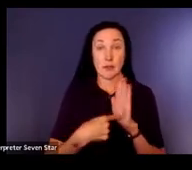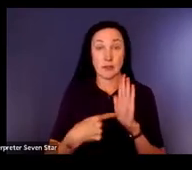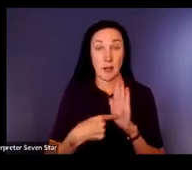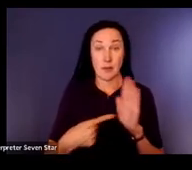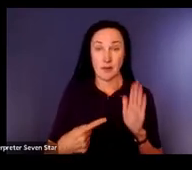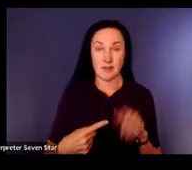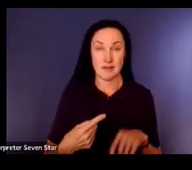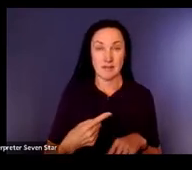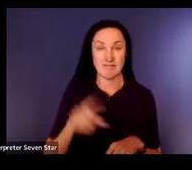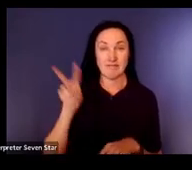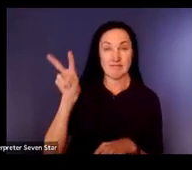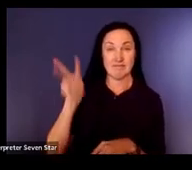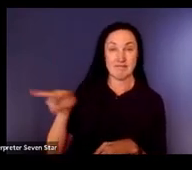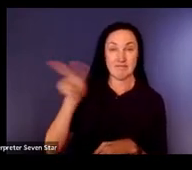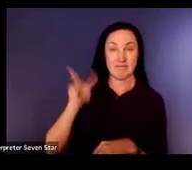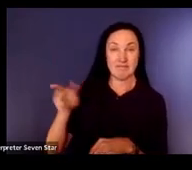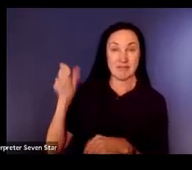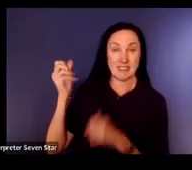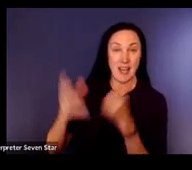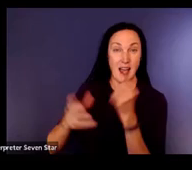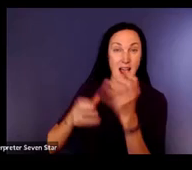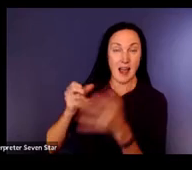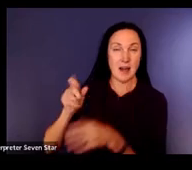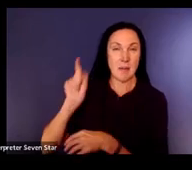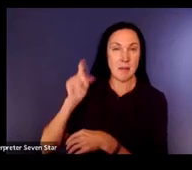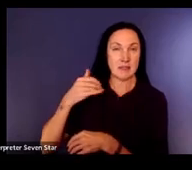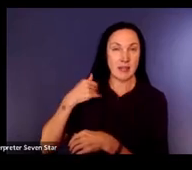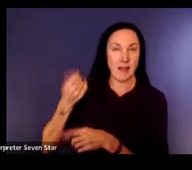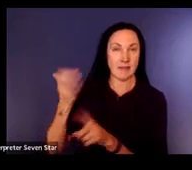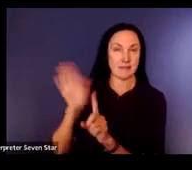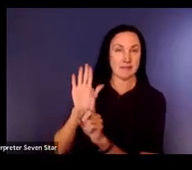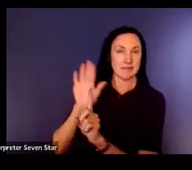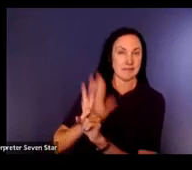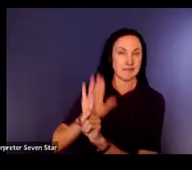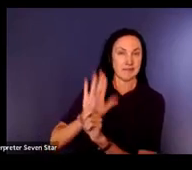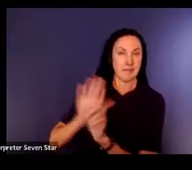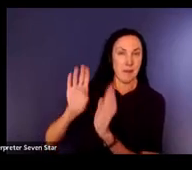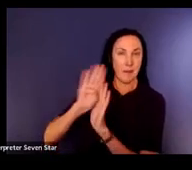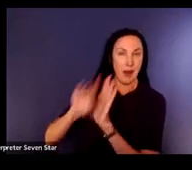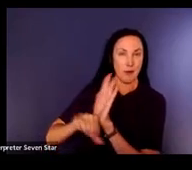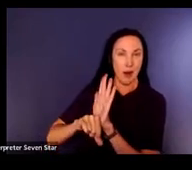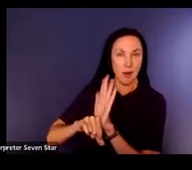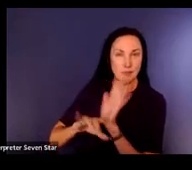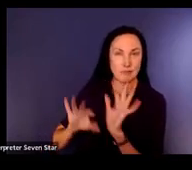lots of contrast or a spotlight on the person that's communicating with them? How does